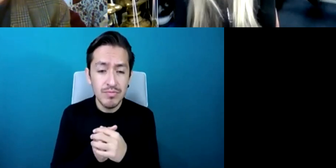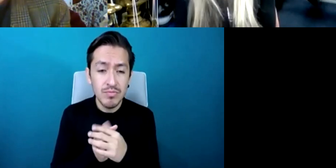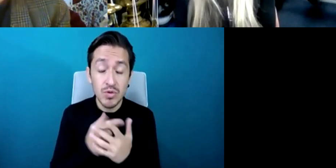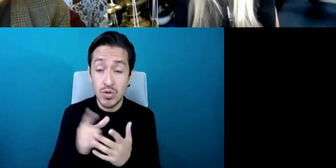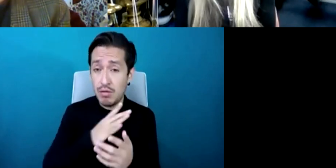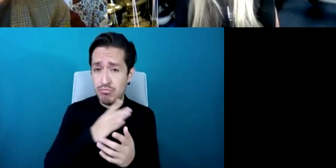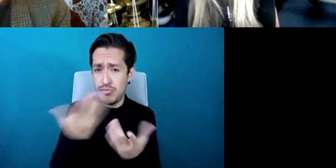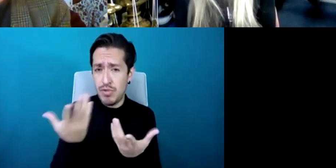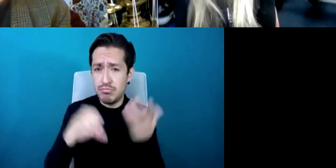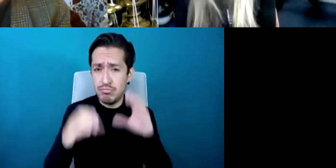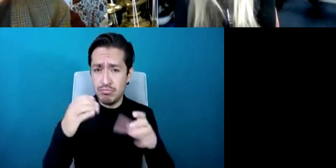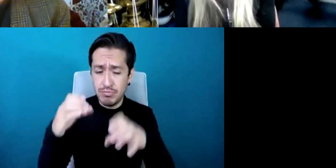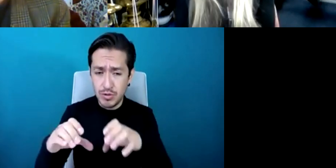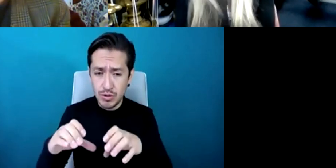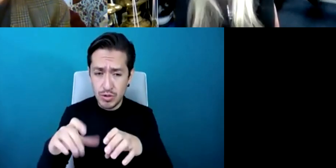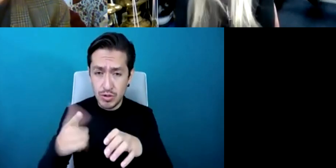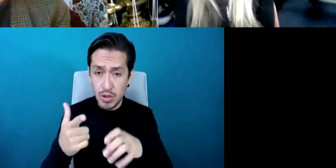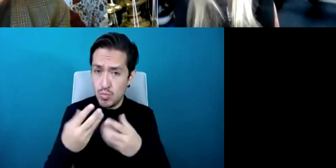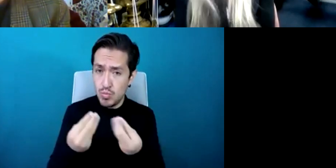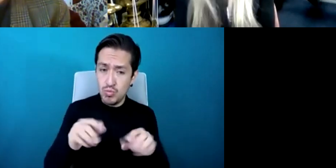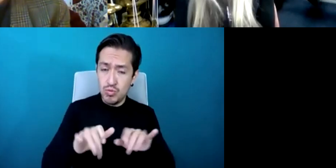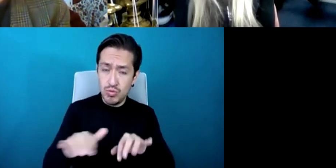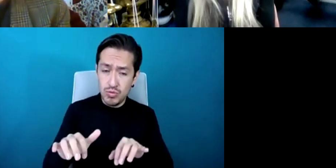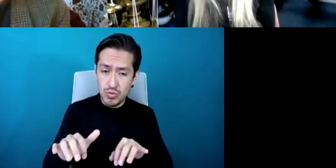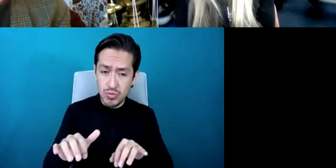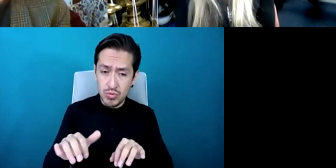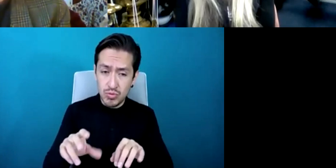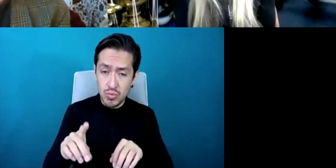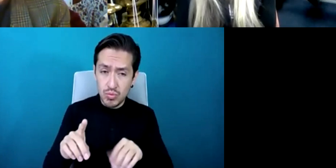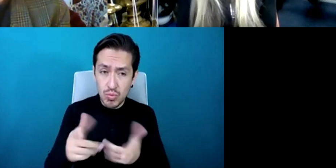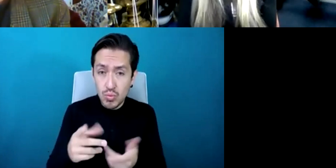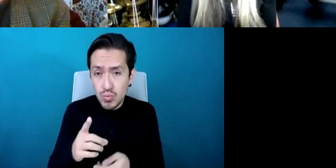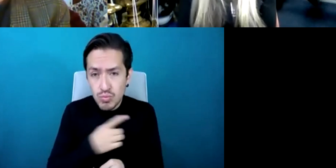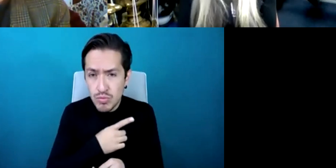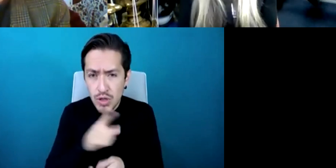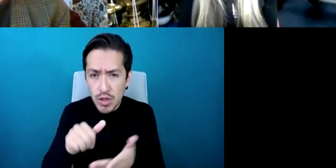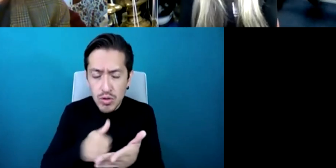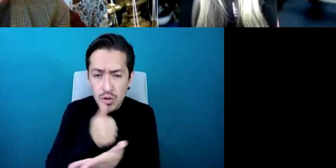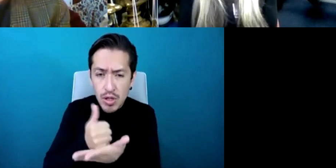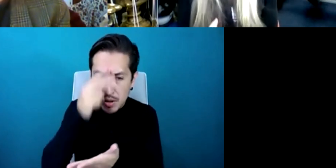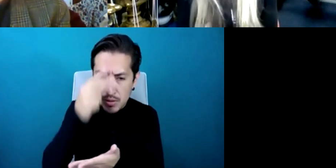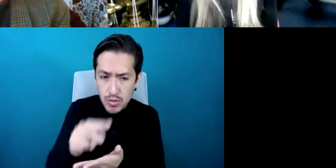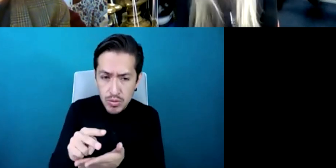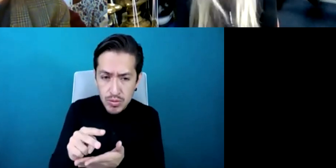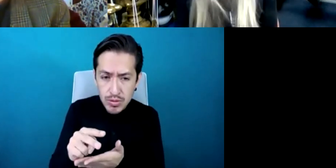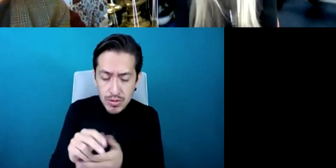of musical instruments not only mexican musical instruments and it was absolutely astounding